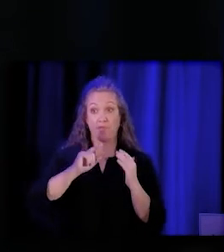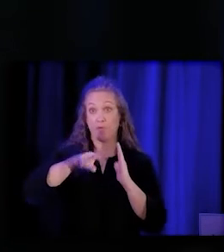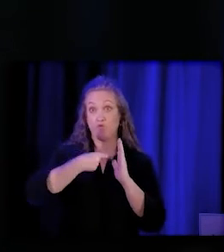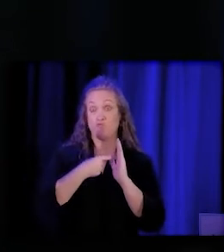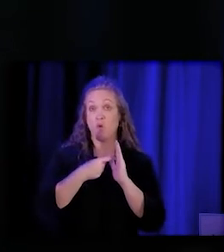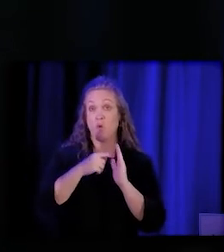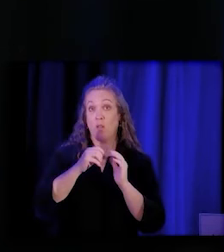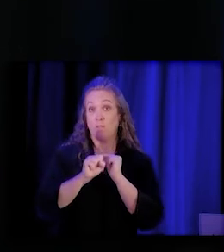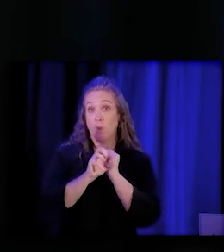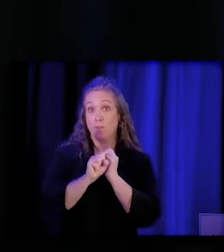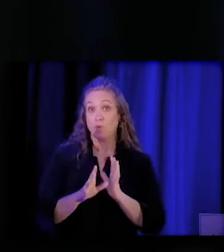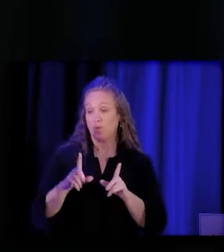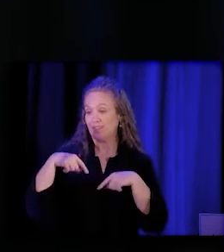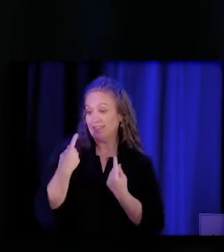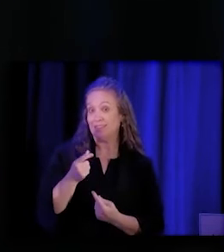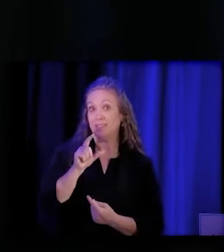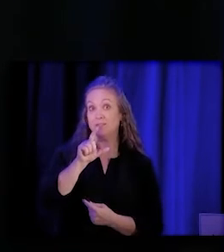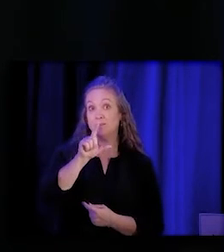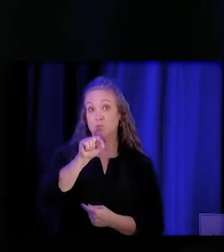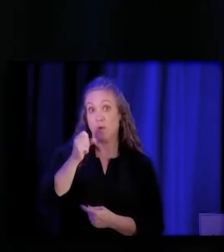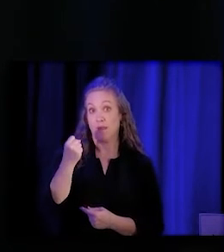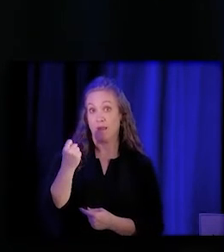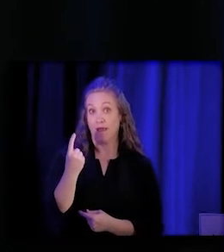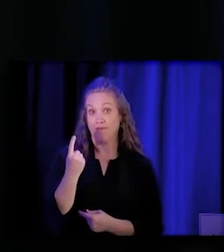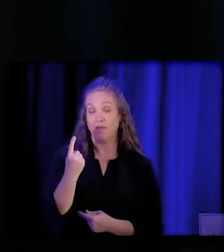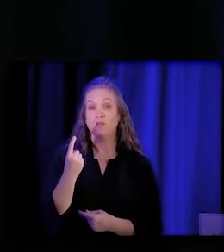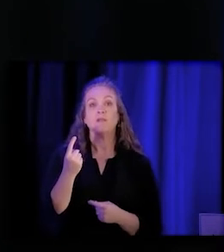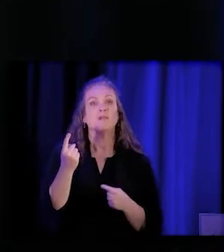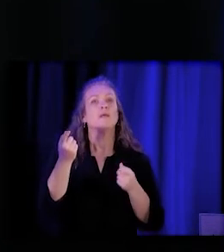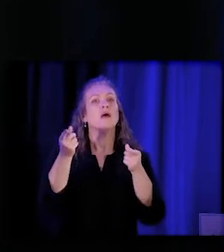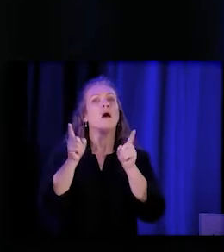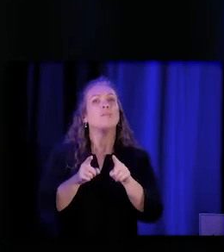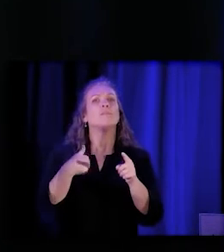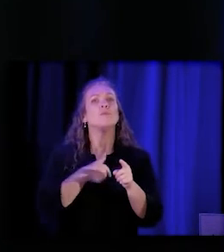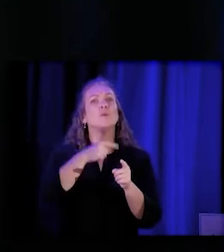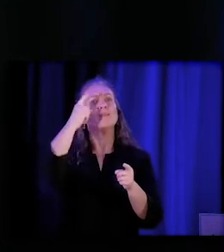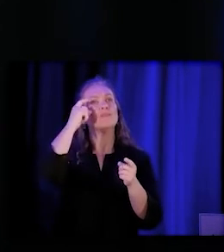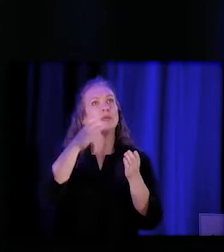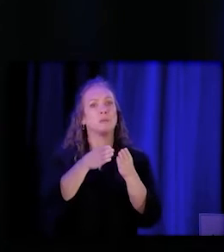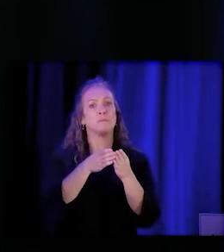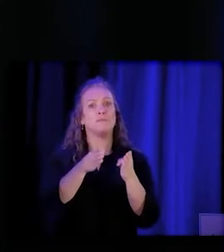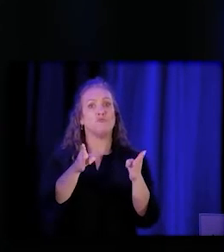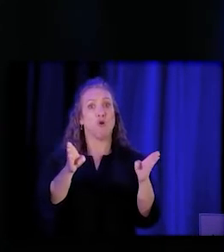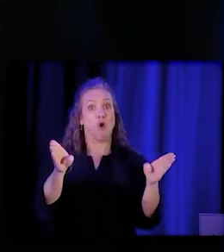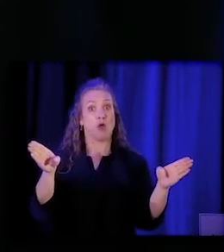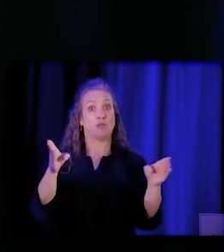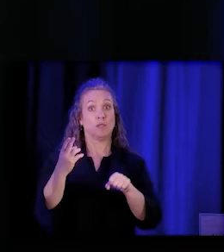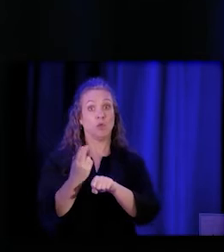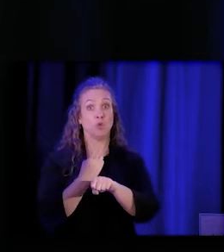And as we think about broadening this benefit, actually when we look at our members,